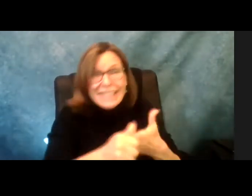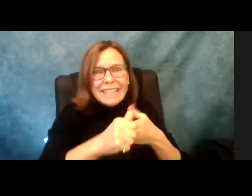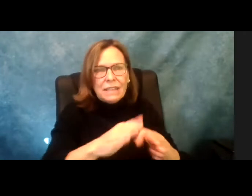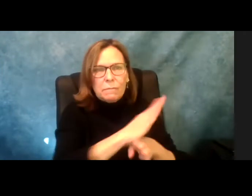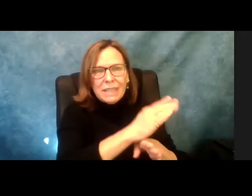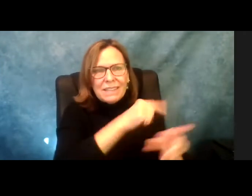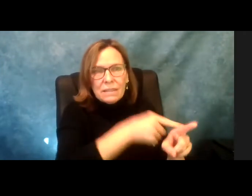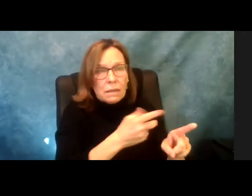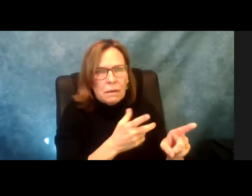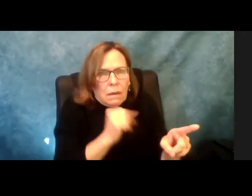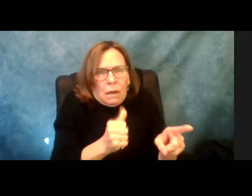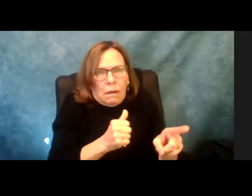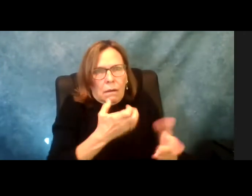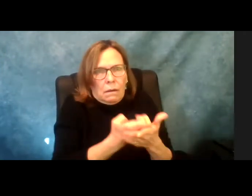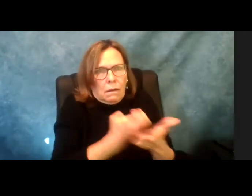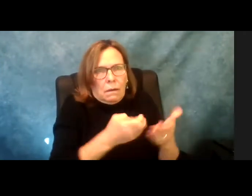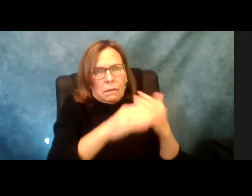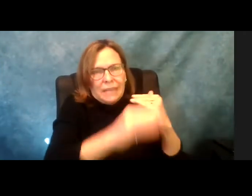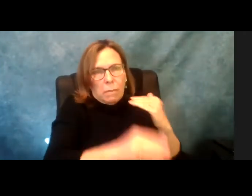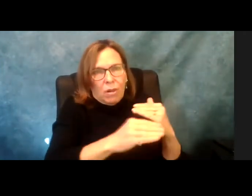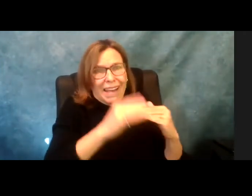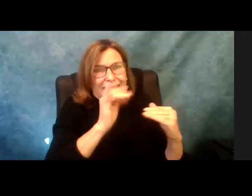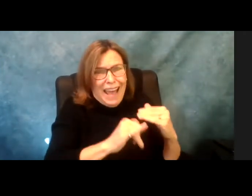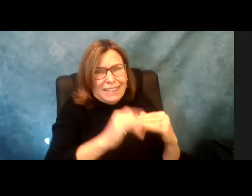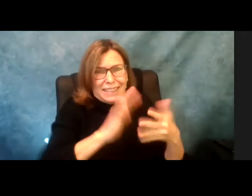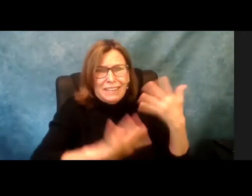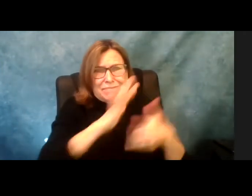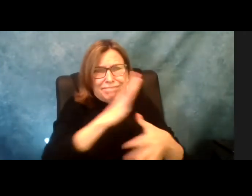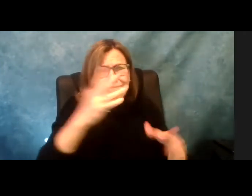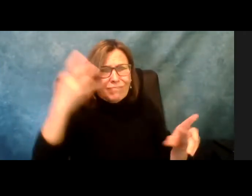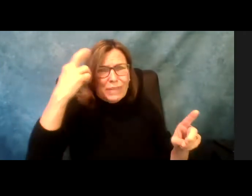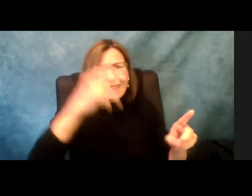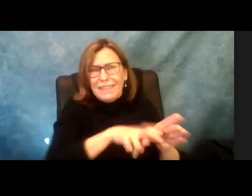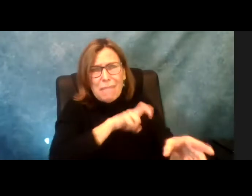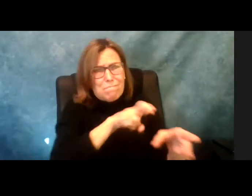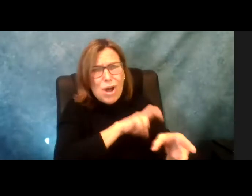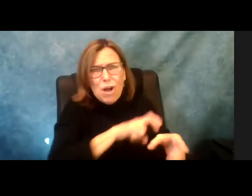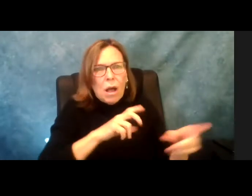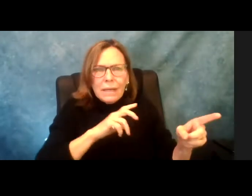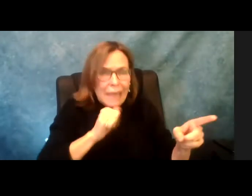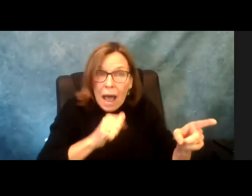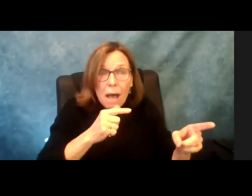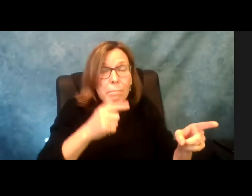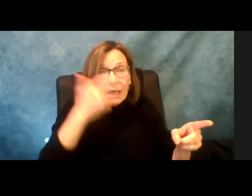honoring.